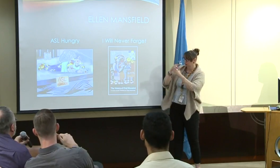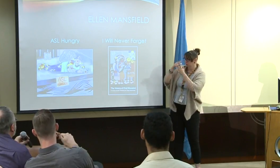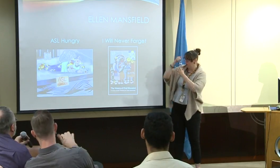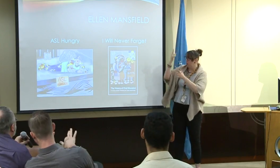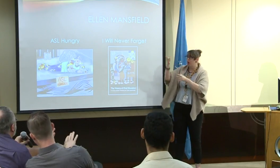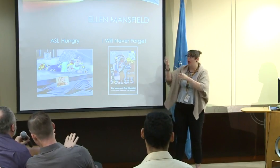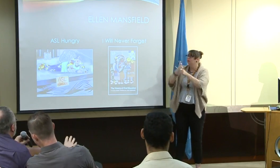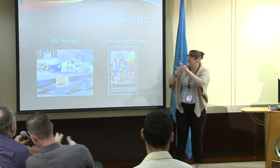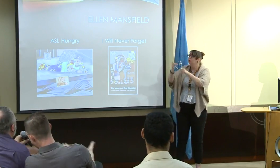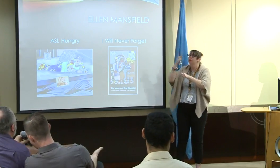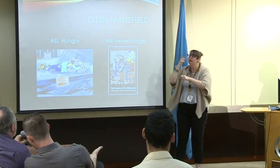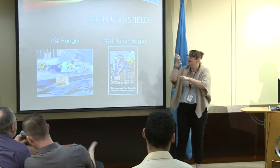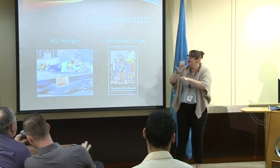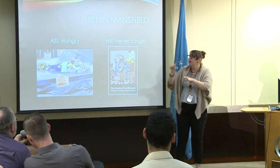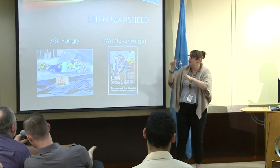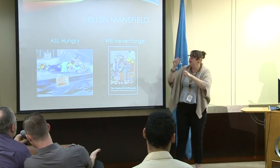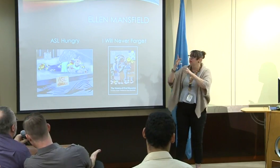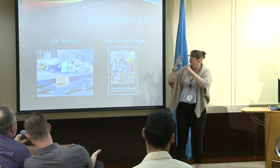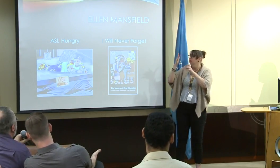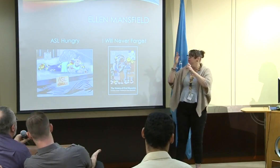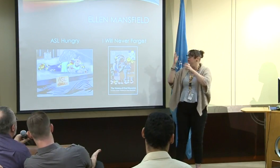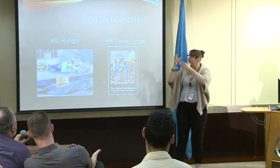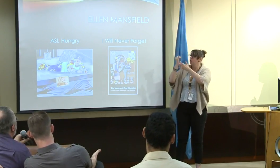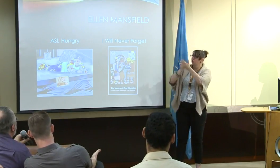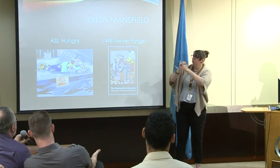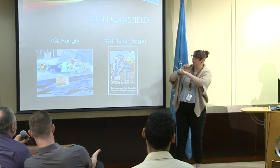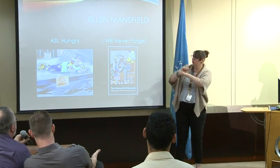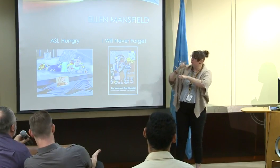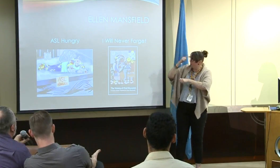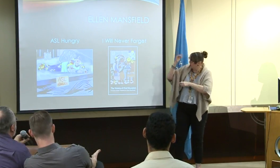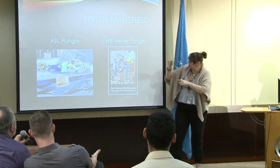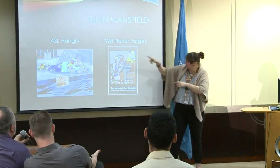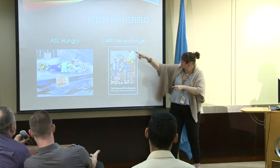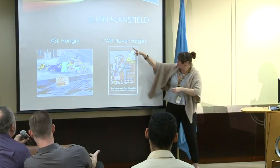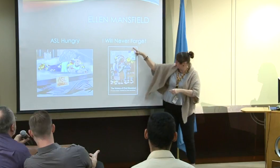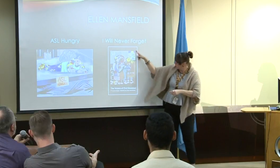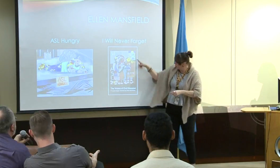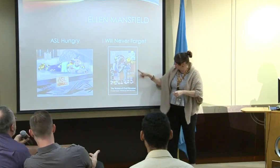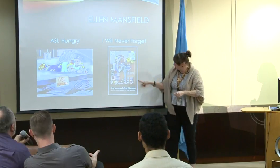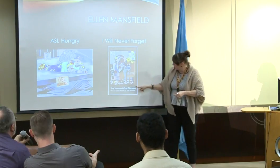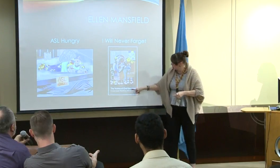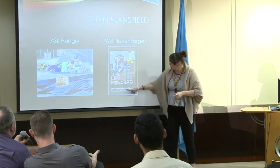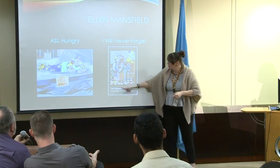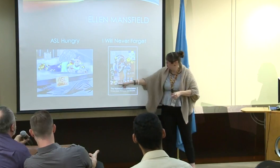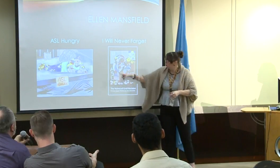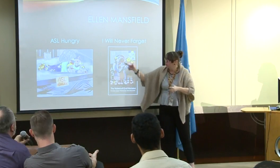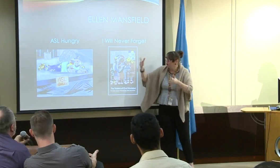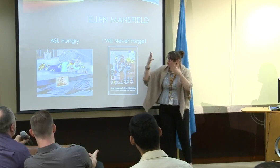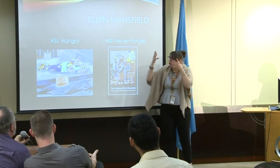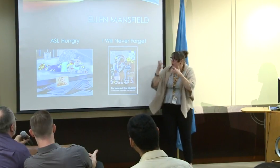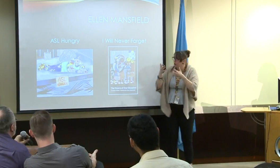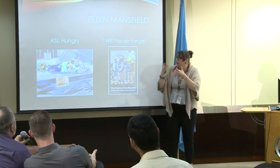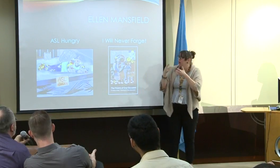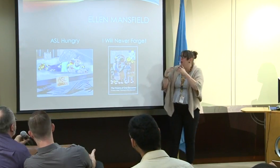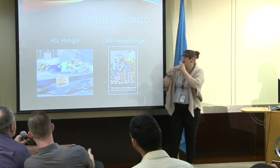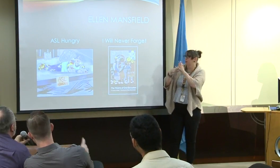And it's almost like dead. And it's almost like the hands are dead, that they don't -- they're lifeless.